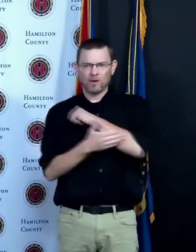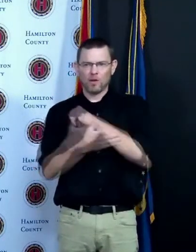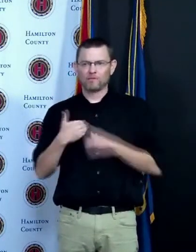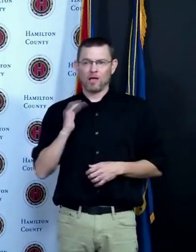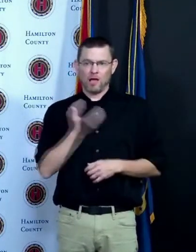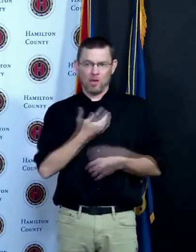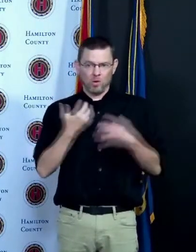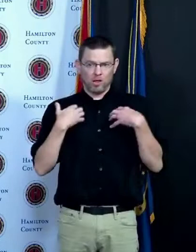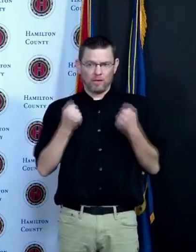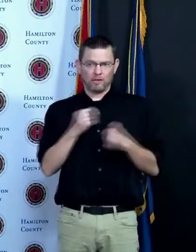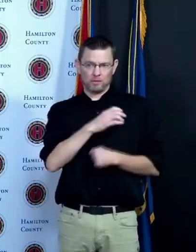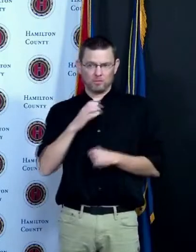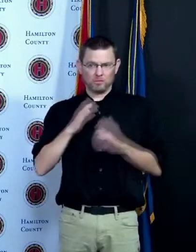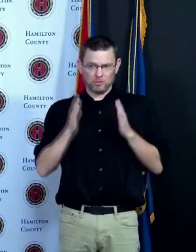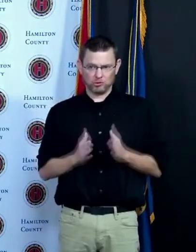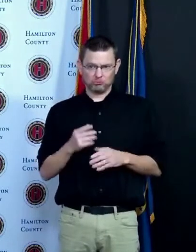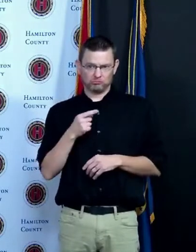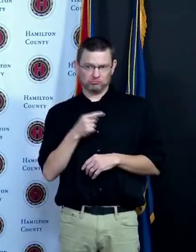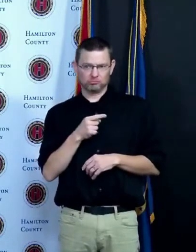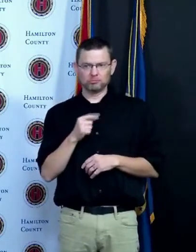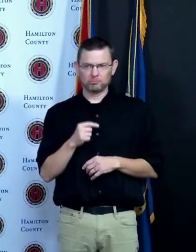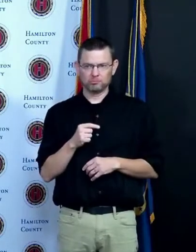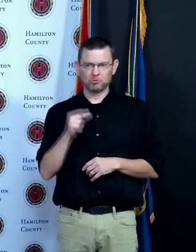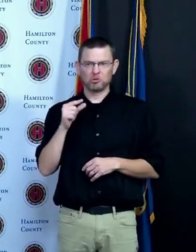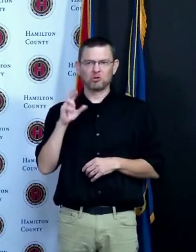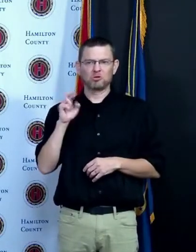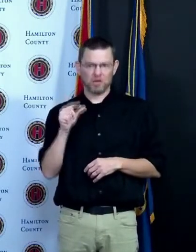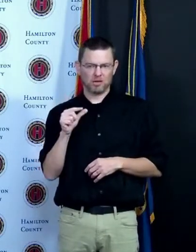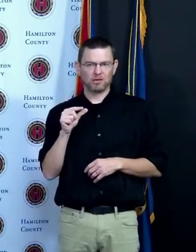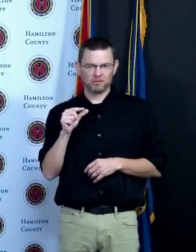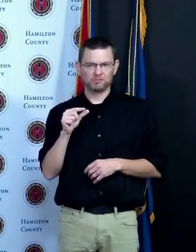through some of the sites that are available through Hamilton County Public Health so just